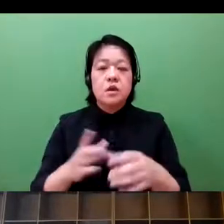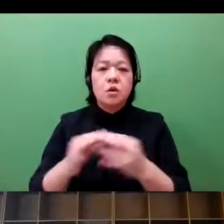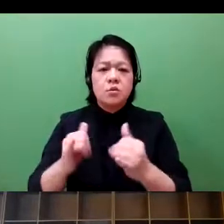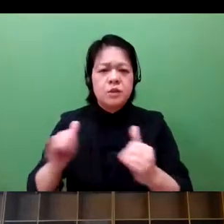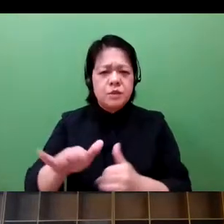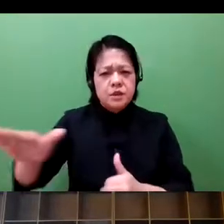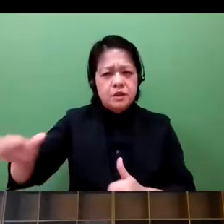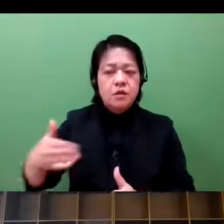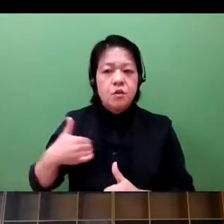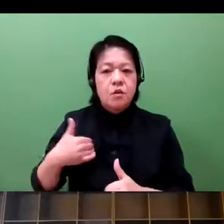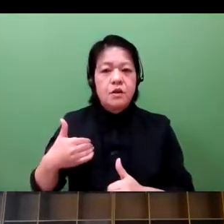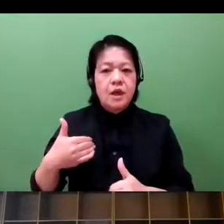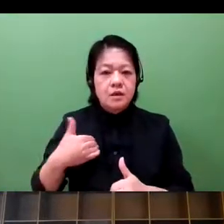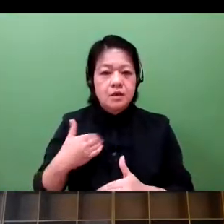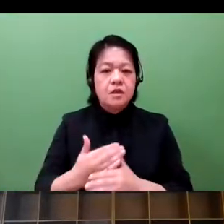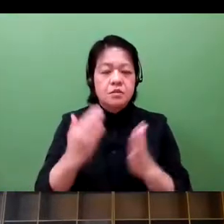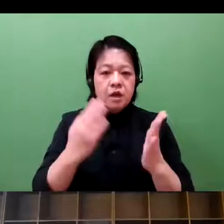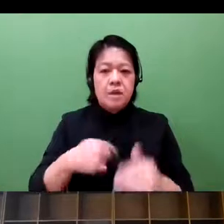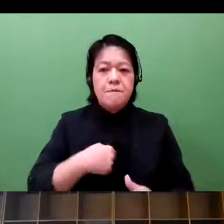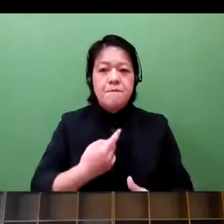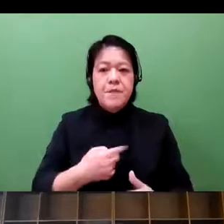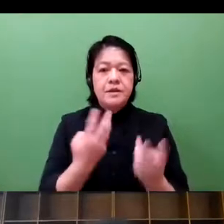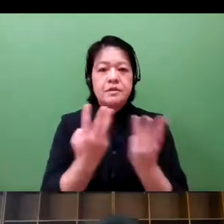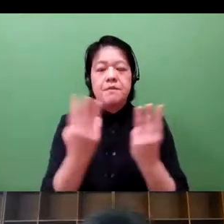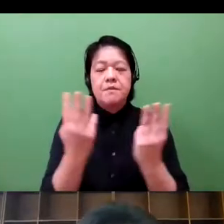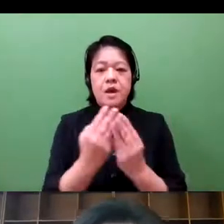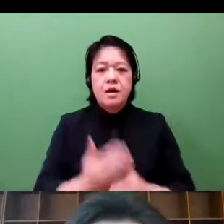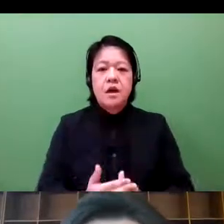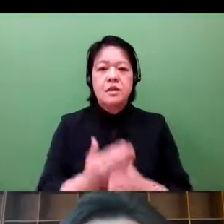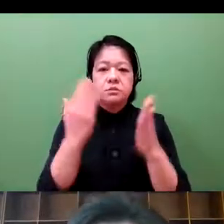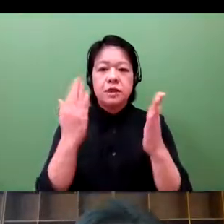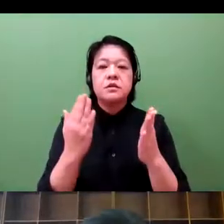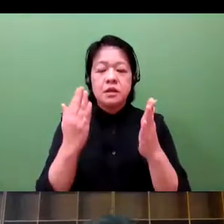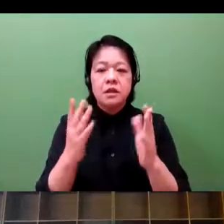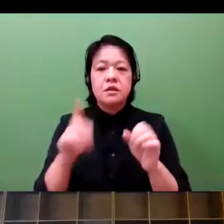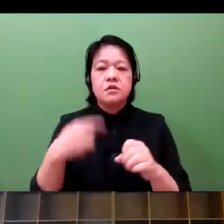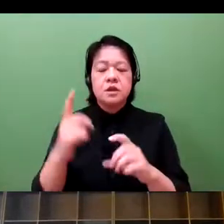are lined up together. We have universal health insurance.